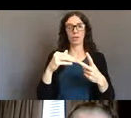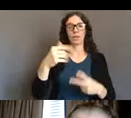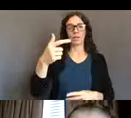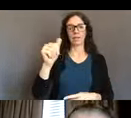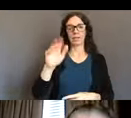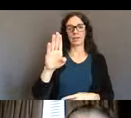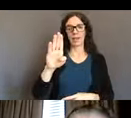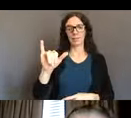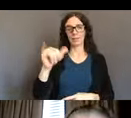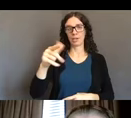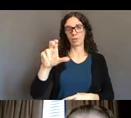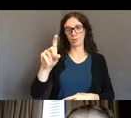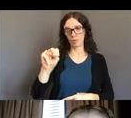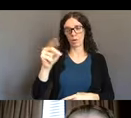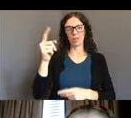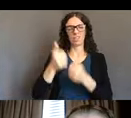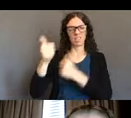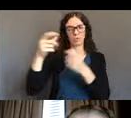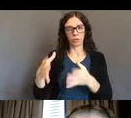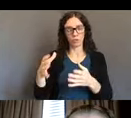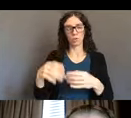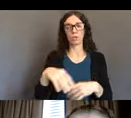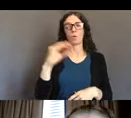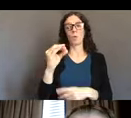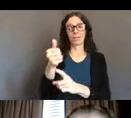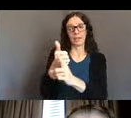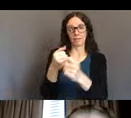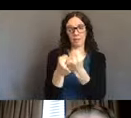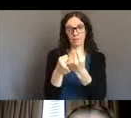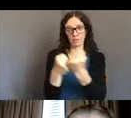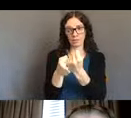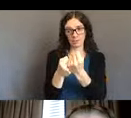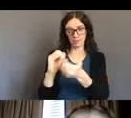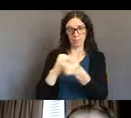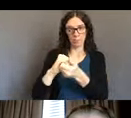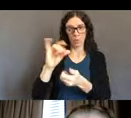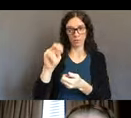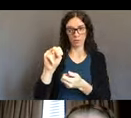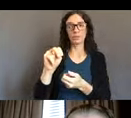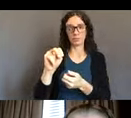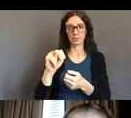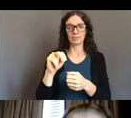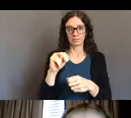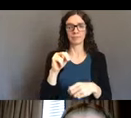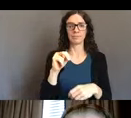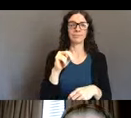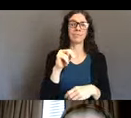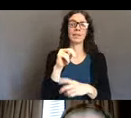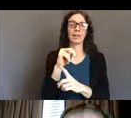of Oregon Self-Advocacy Coalition and also in my notes, a new home owner. Congratulations. And Cheryl Cisneros,